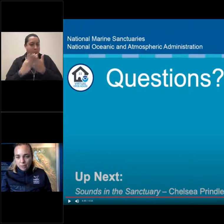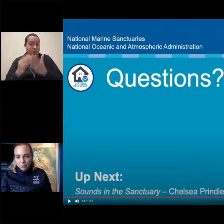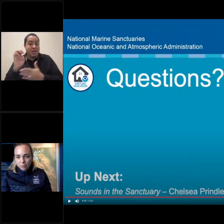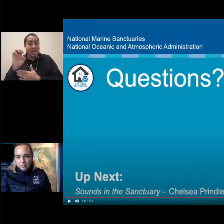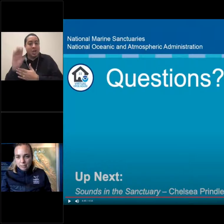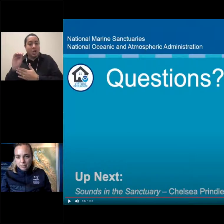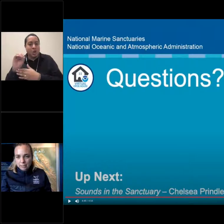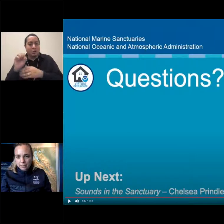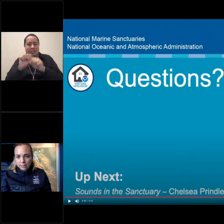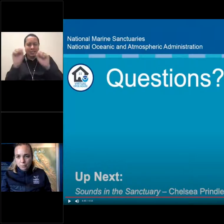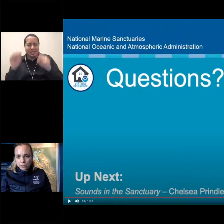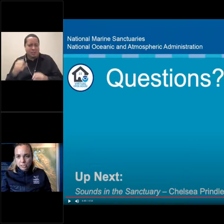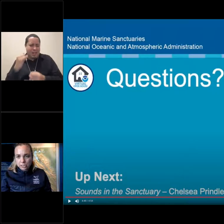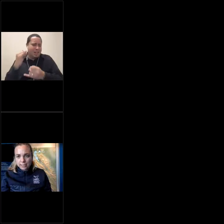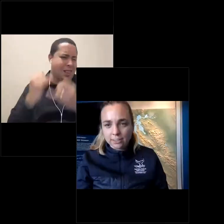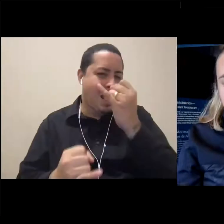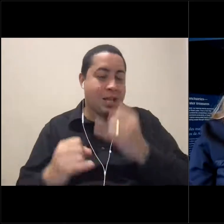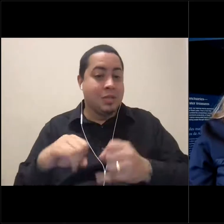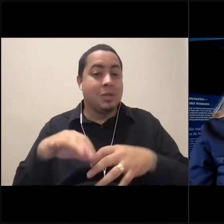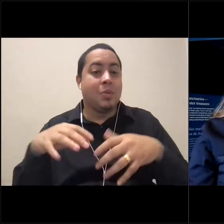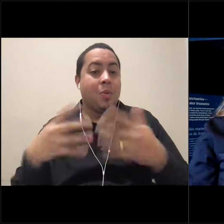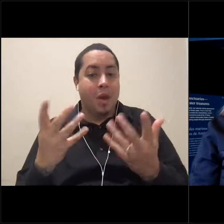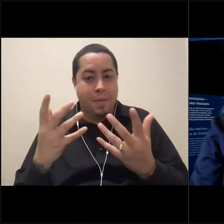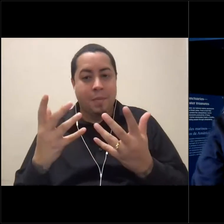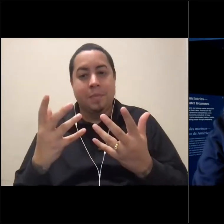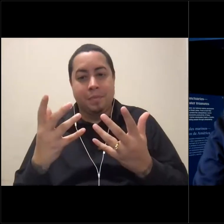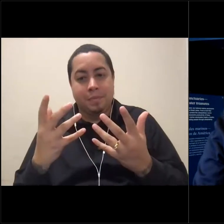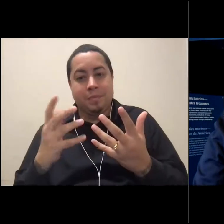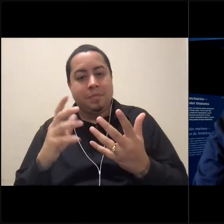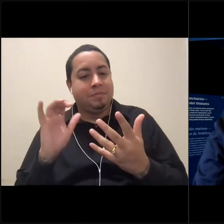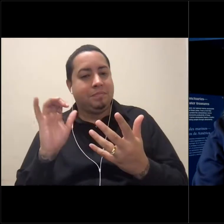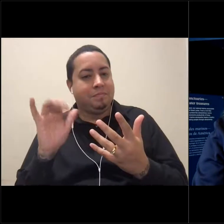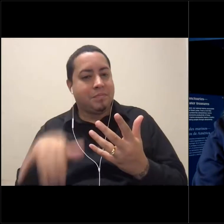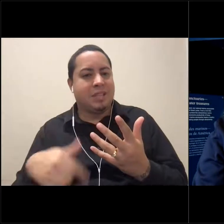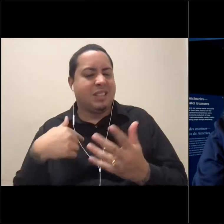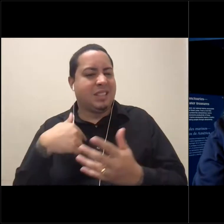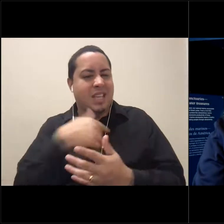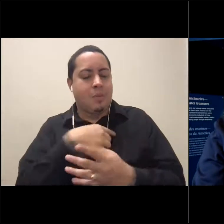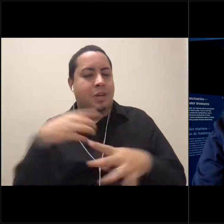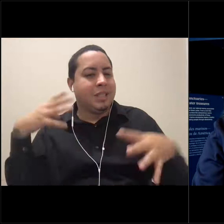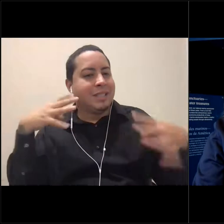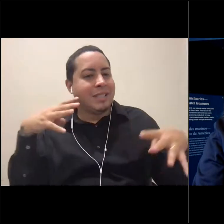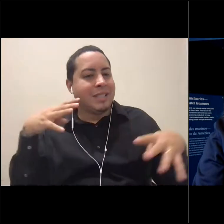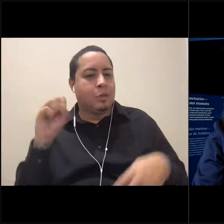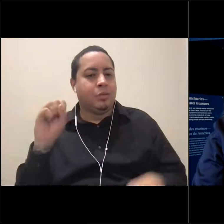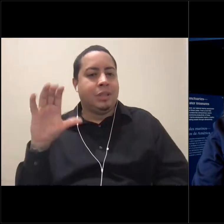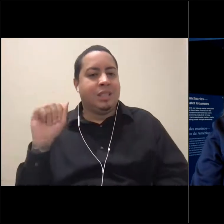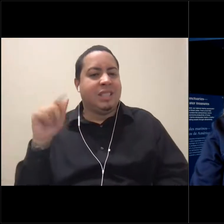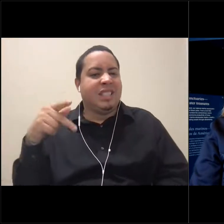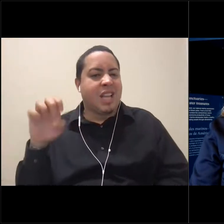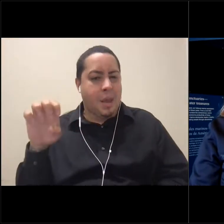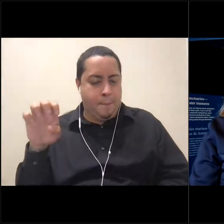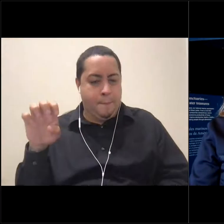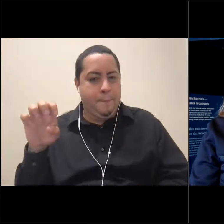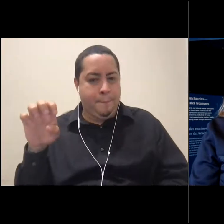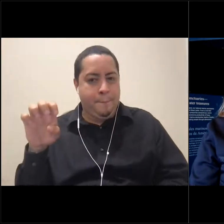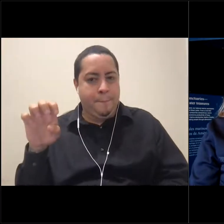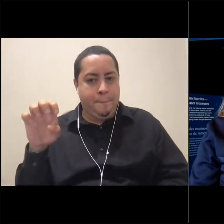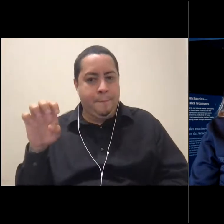one more exhibit at the Exploration Center. And that's like I mentioned our soundscapes exhibit. So this video, of course, is going to take a second.